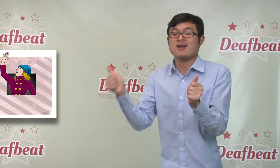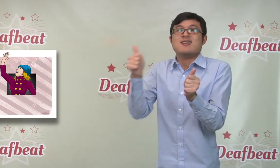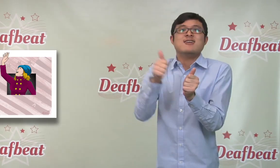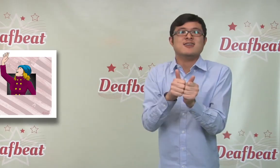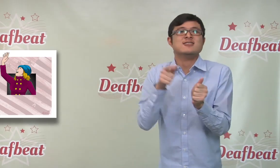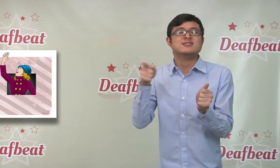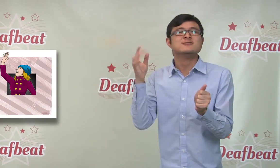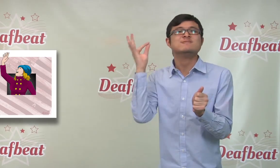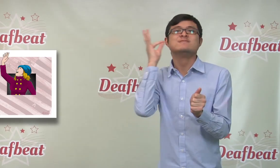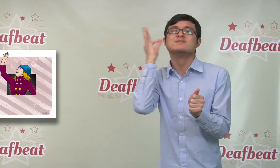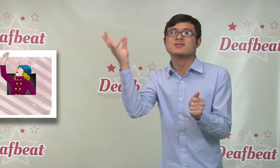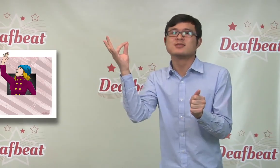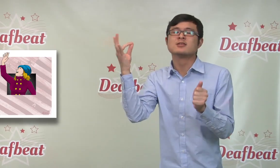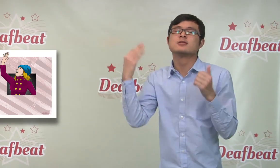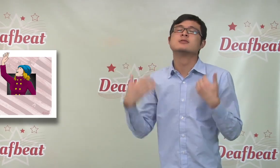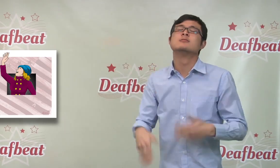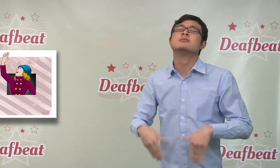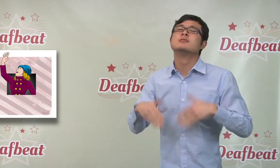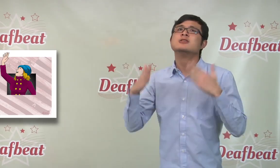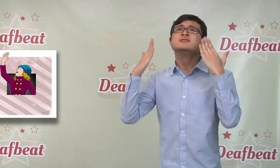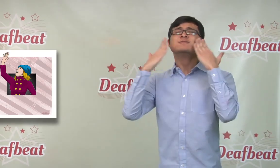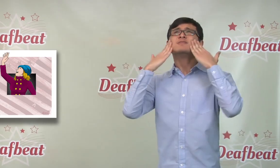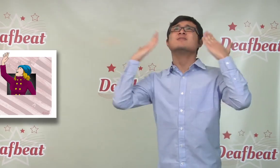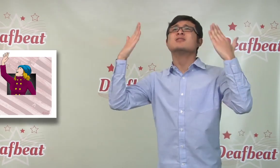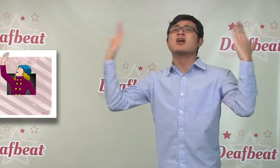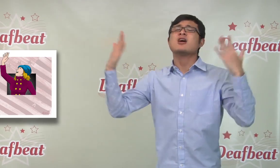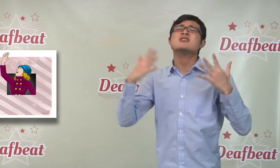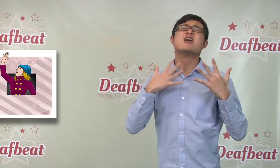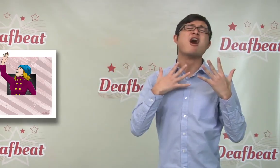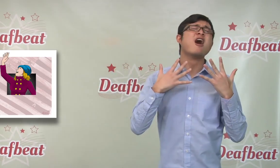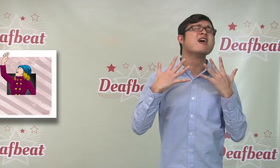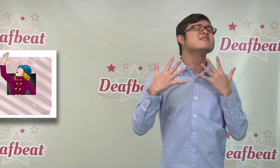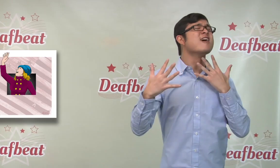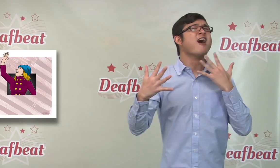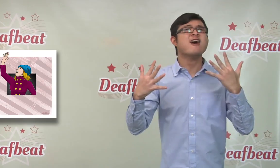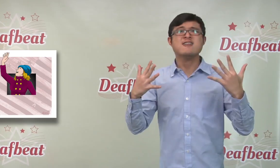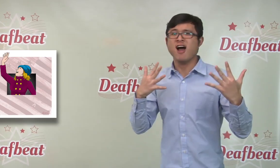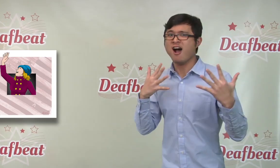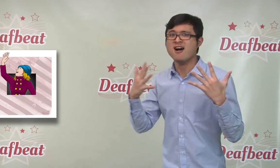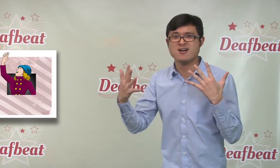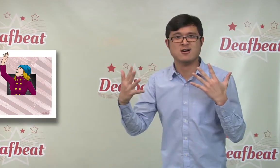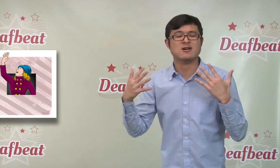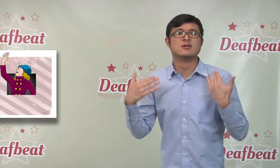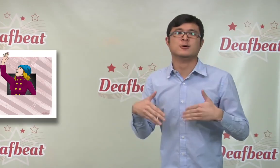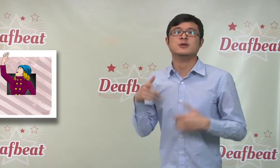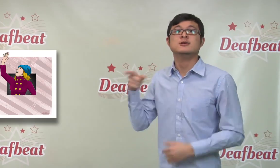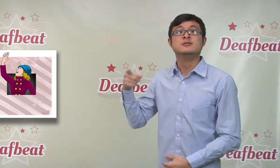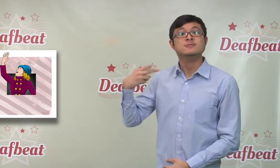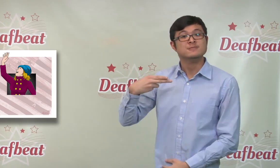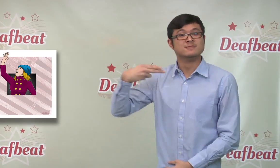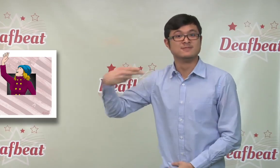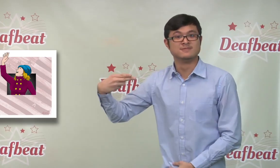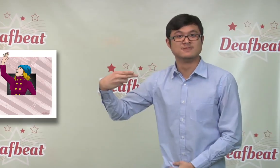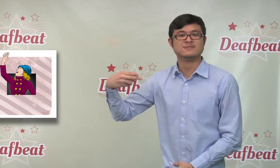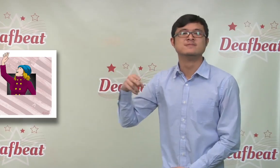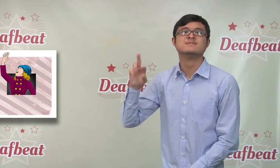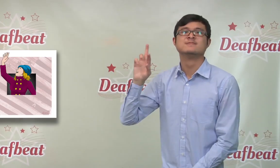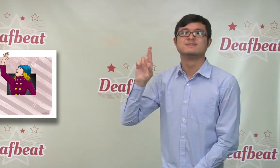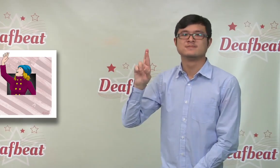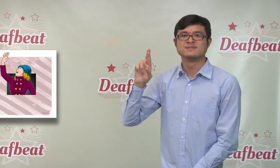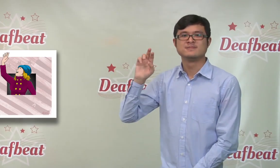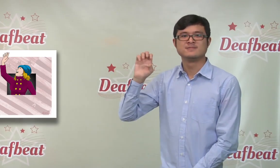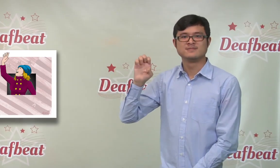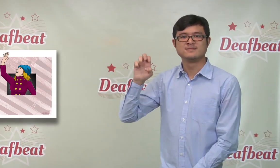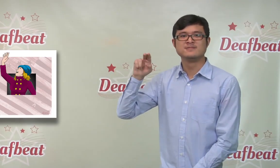opera singer Renee Fleming. One hundred and eleven